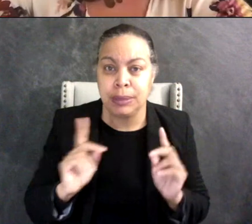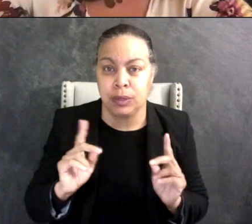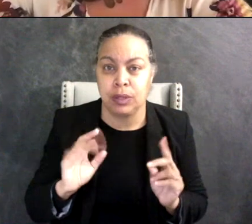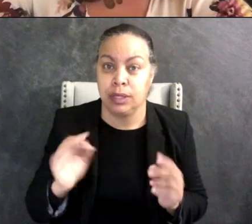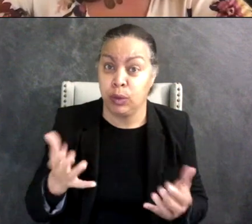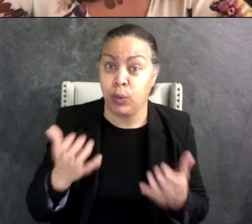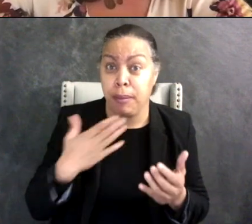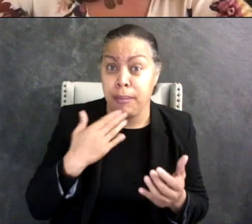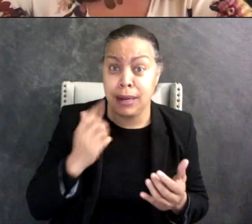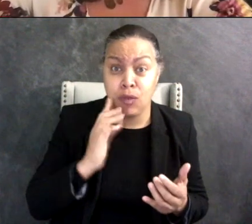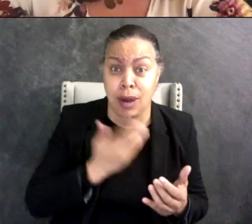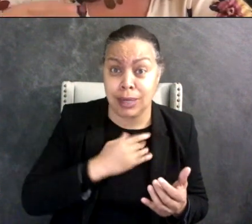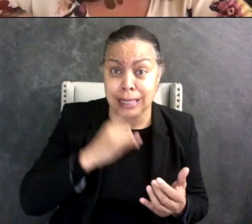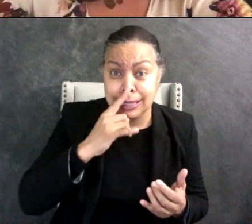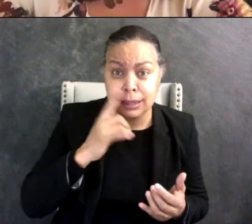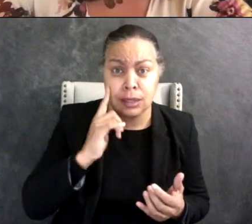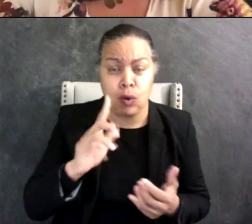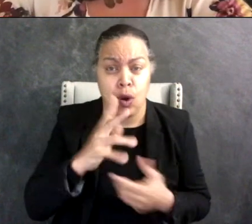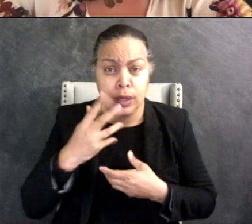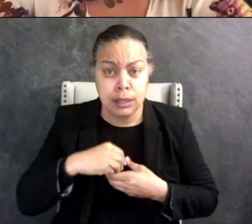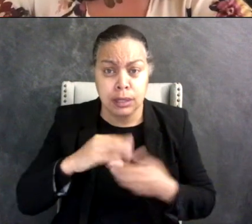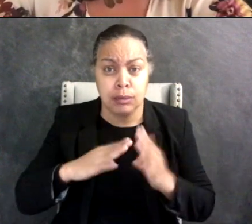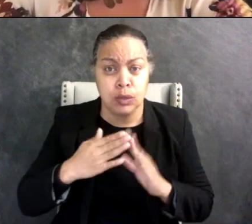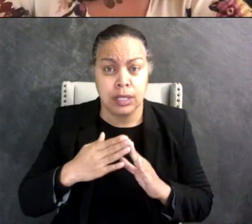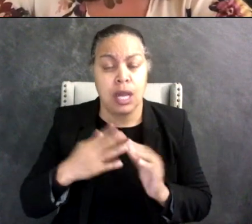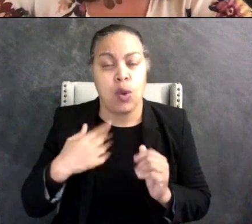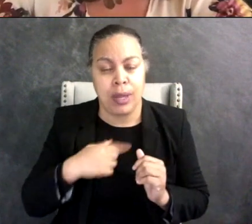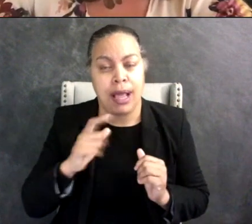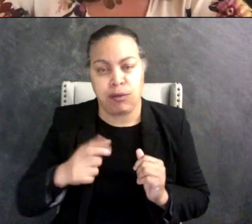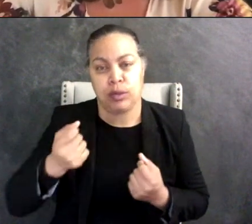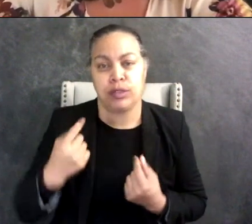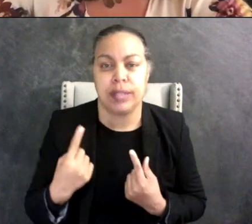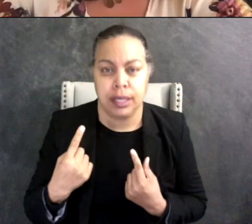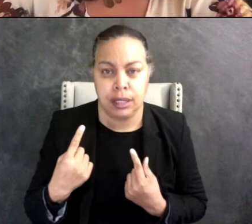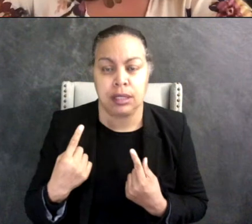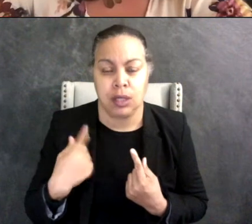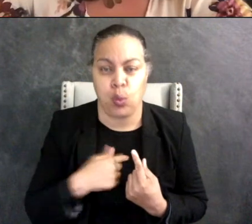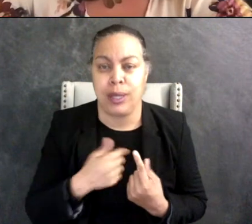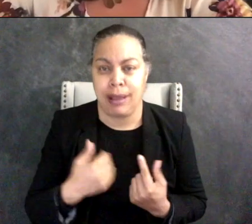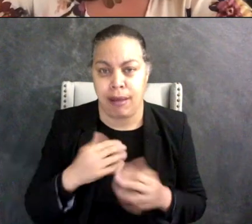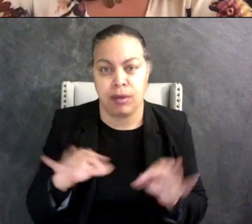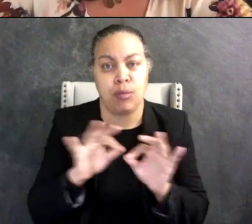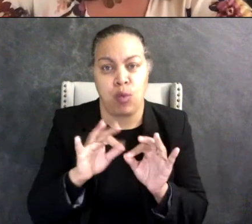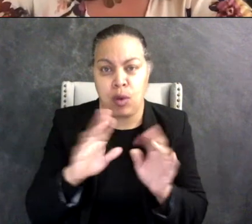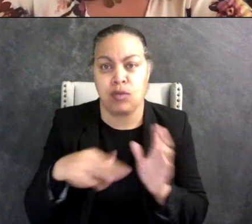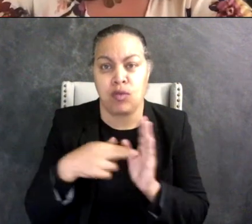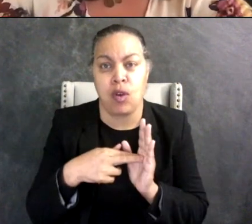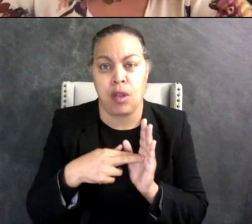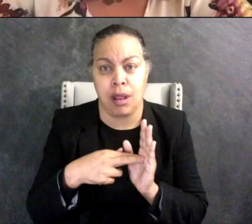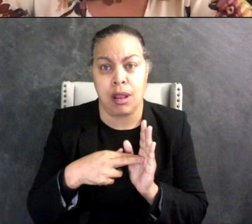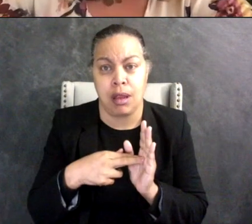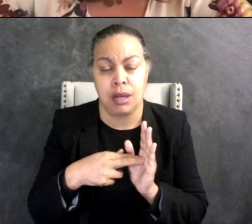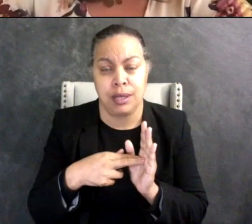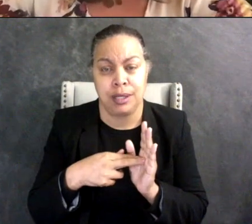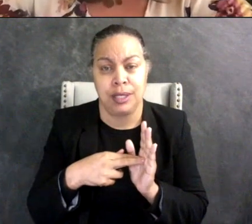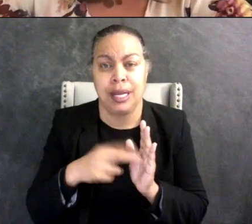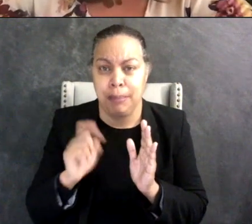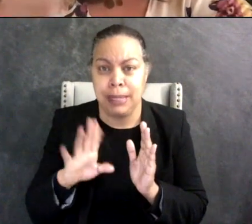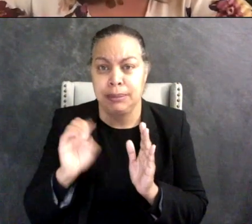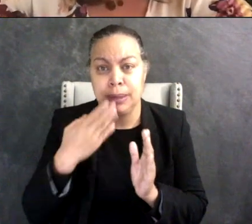we have to understand that like we play an important role in you know being good friends back.